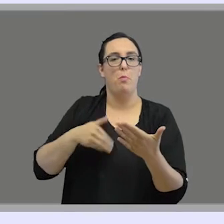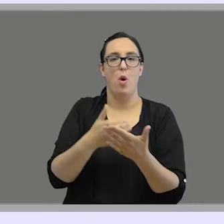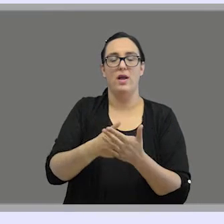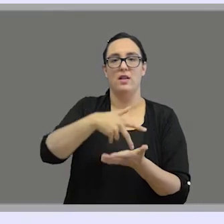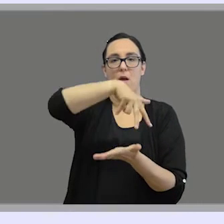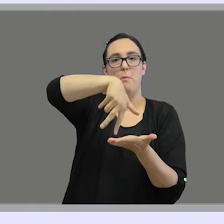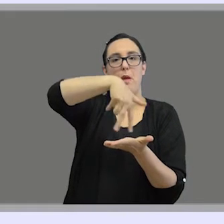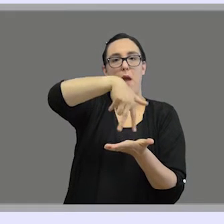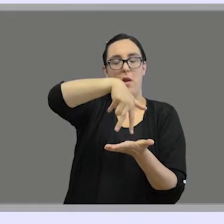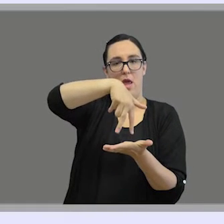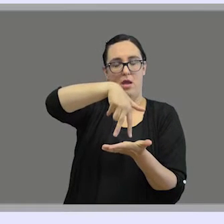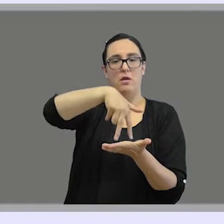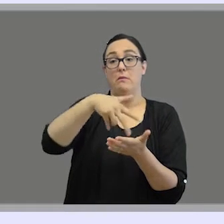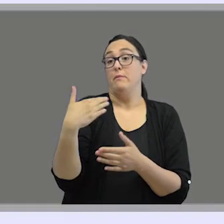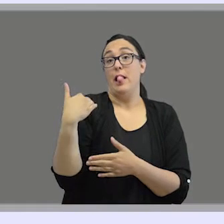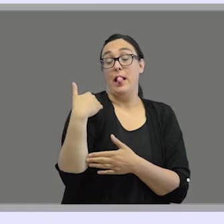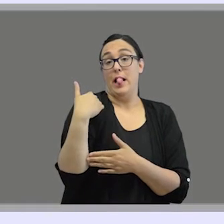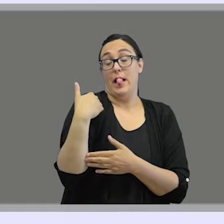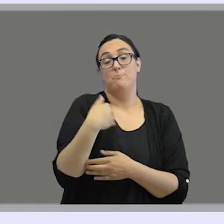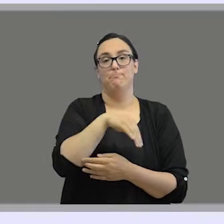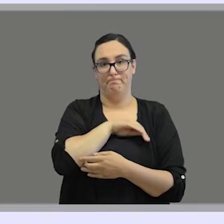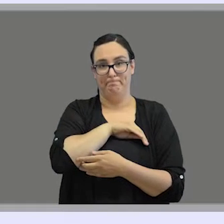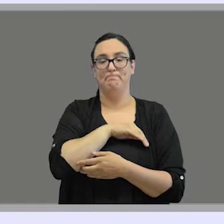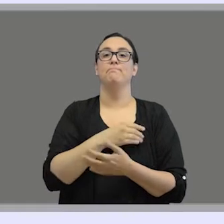who has recently deceased.